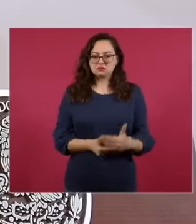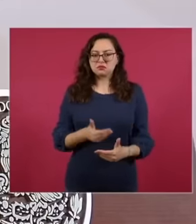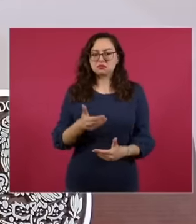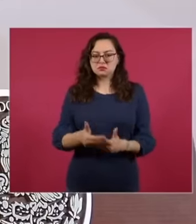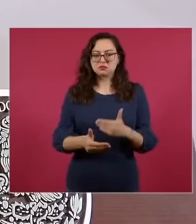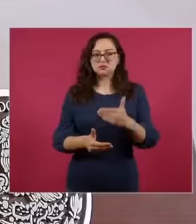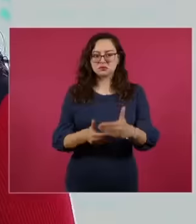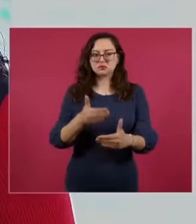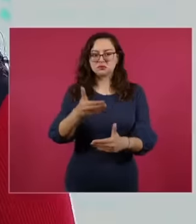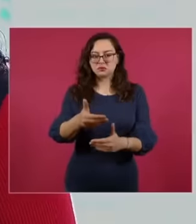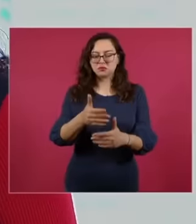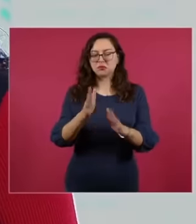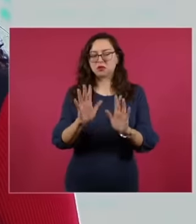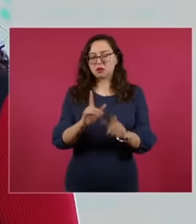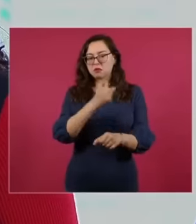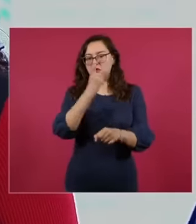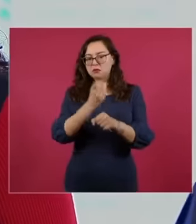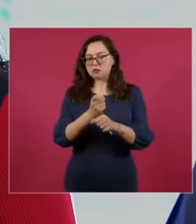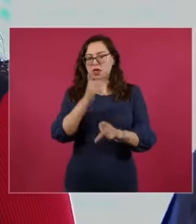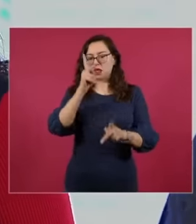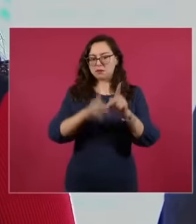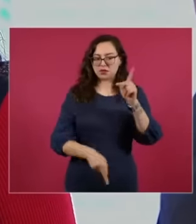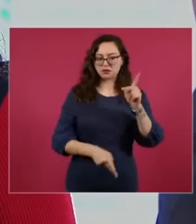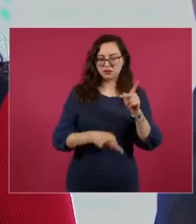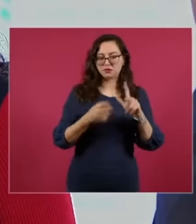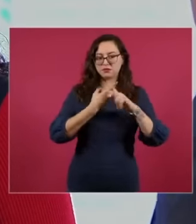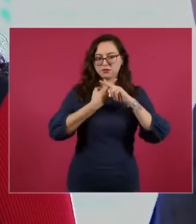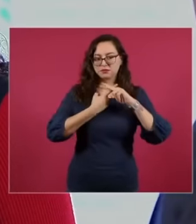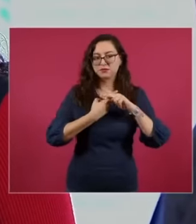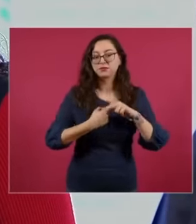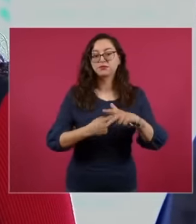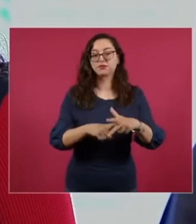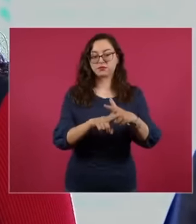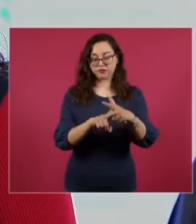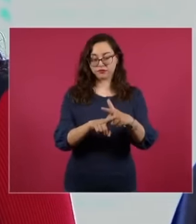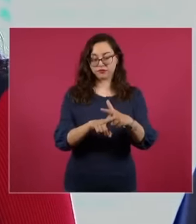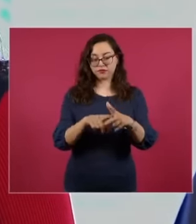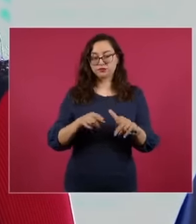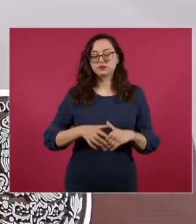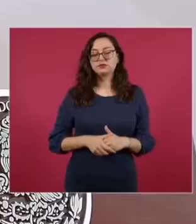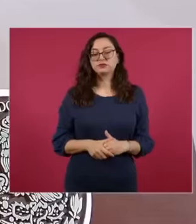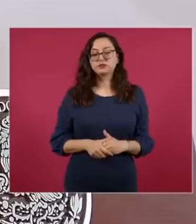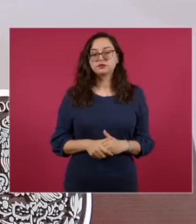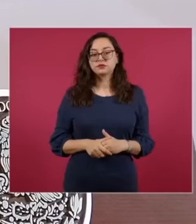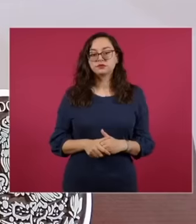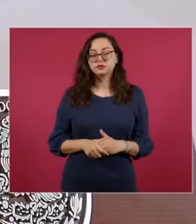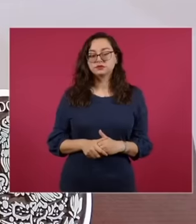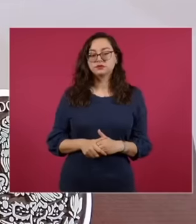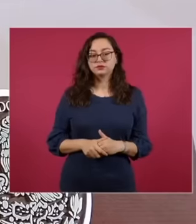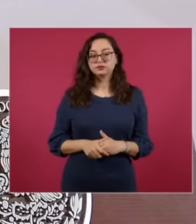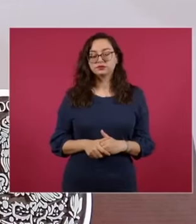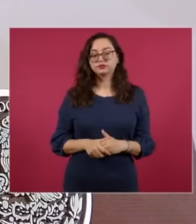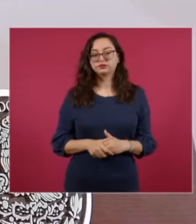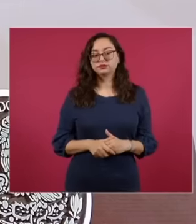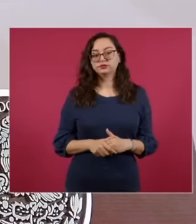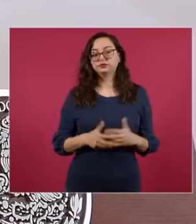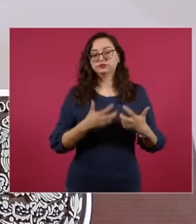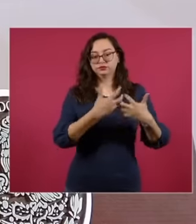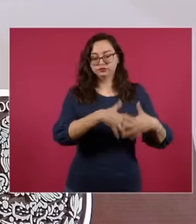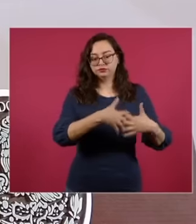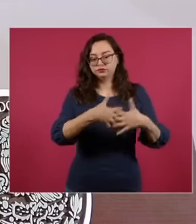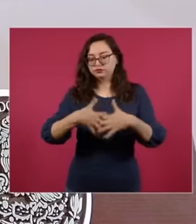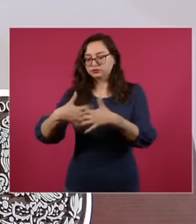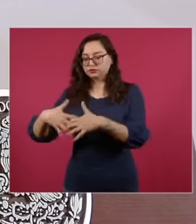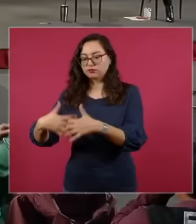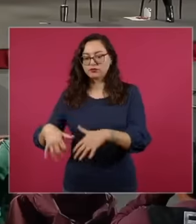a first phase this first phase eem has to do with water treatment plants and drinking water networks